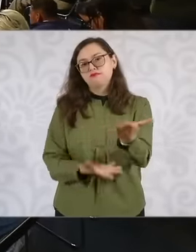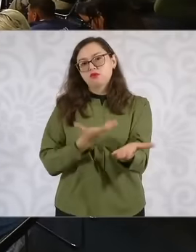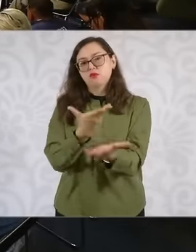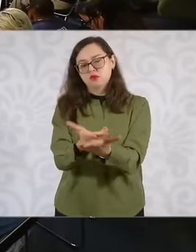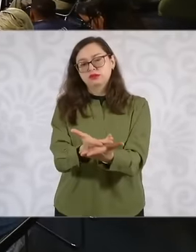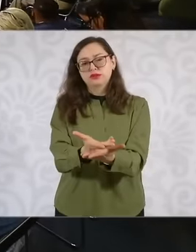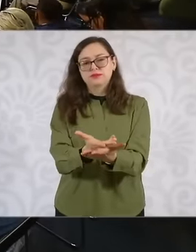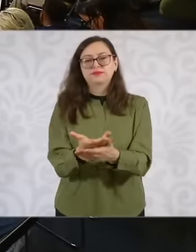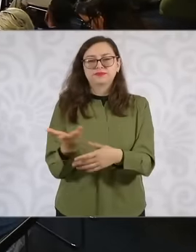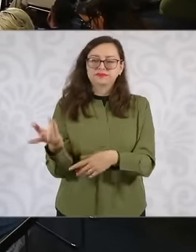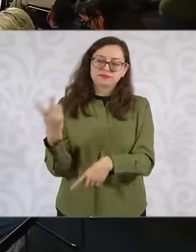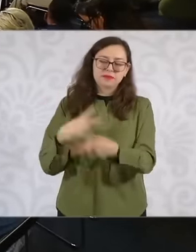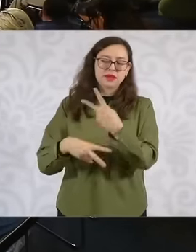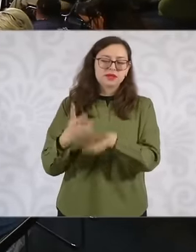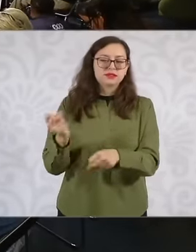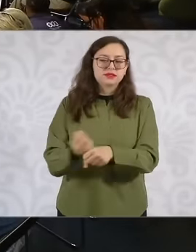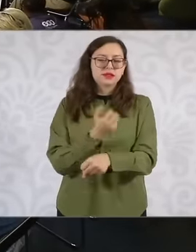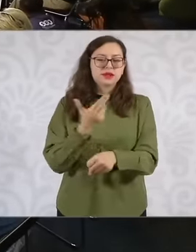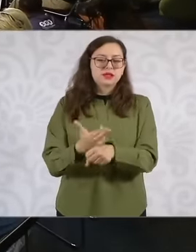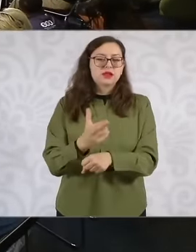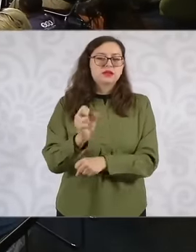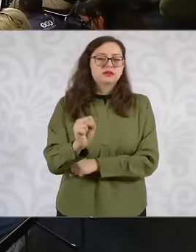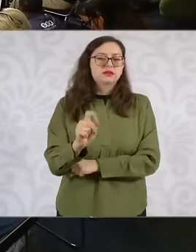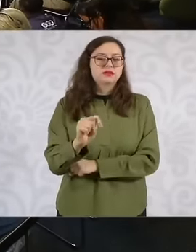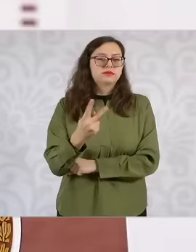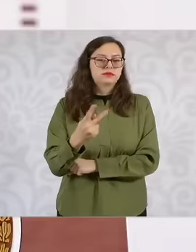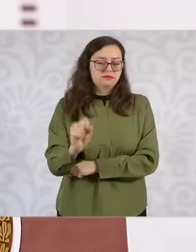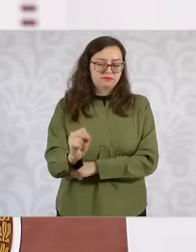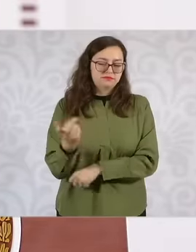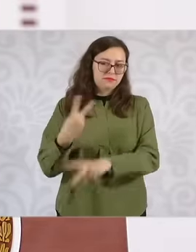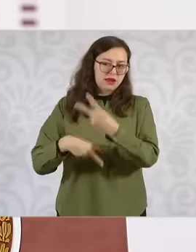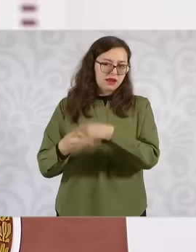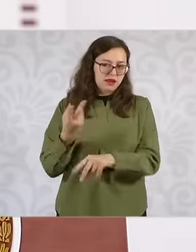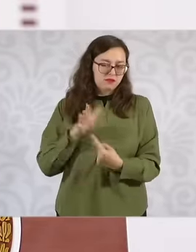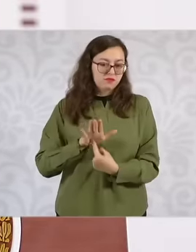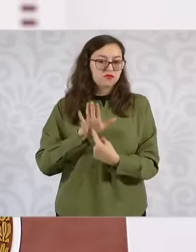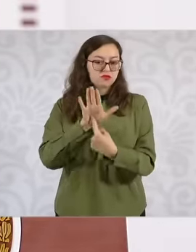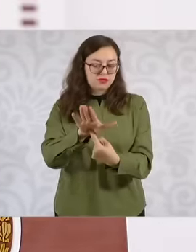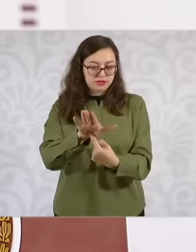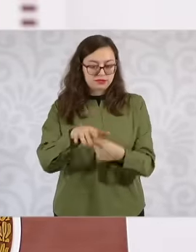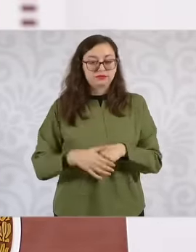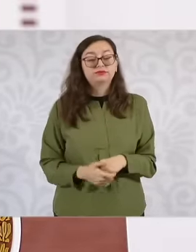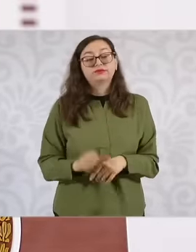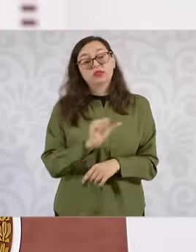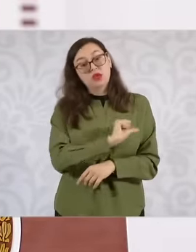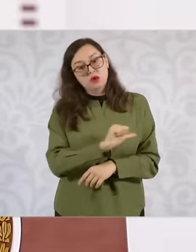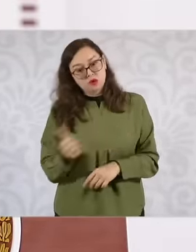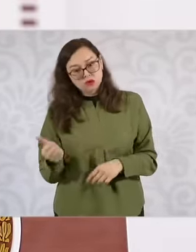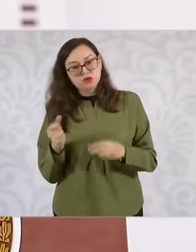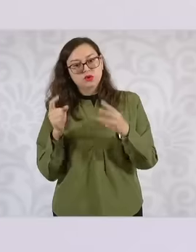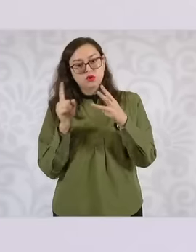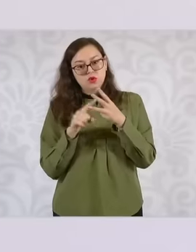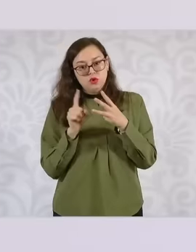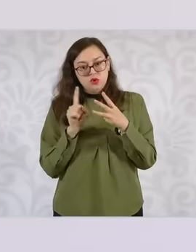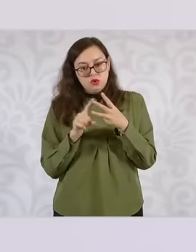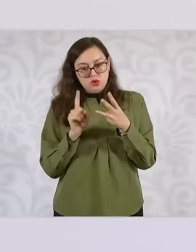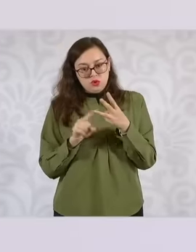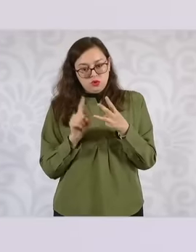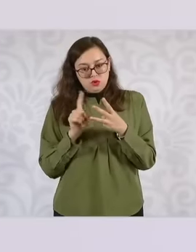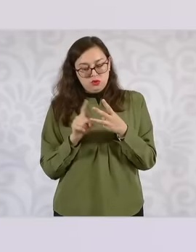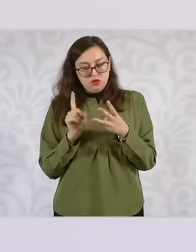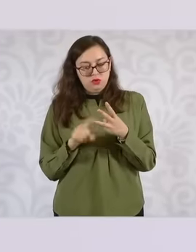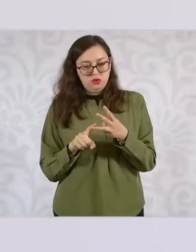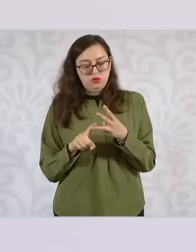And on the other hand, in fact, there are two other, let's say, very important sectors, one is